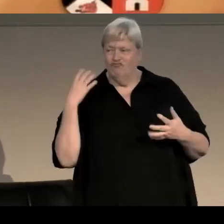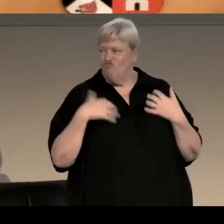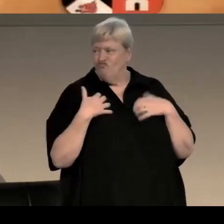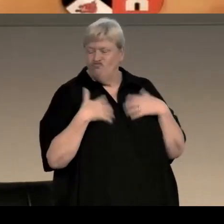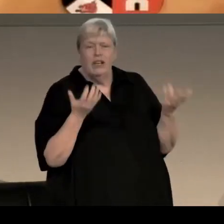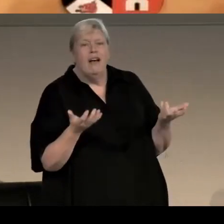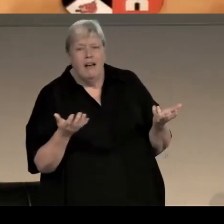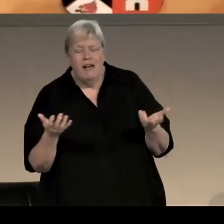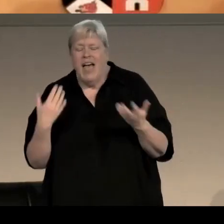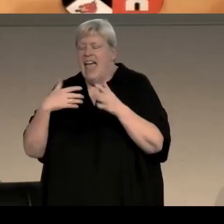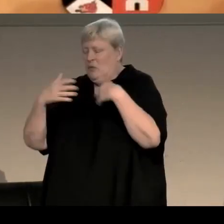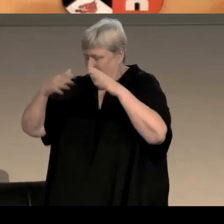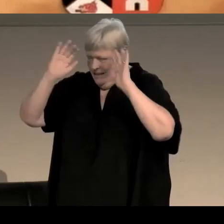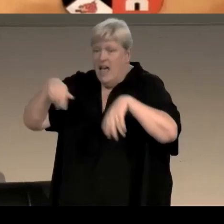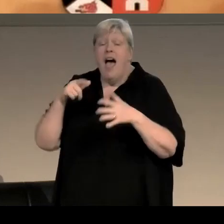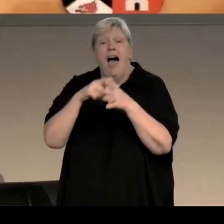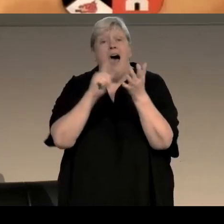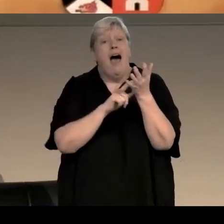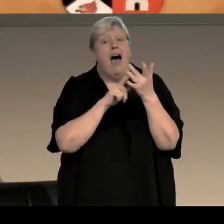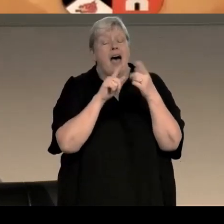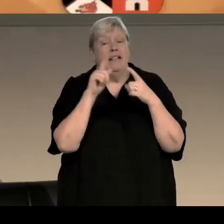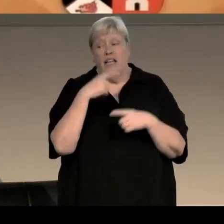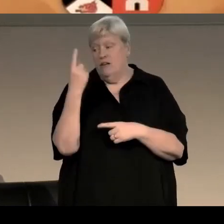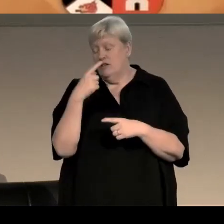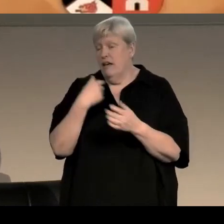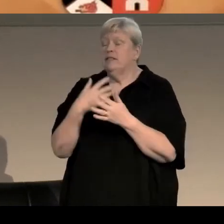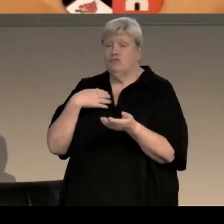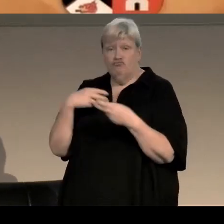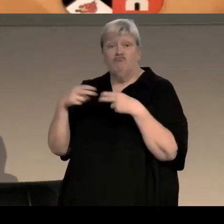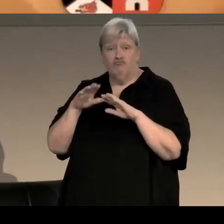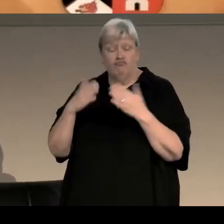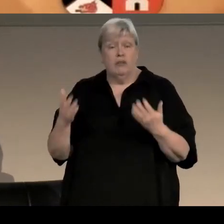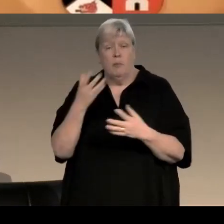And anyway, Allie is, although she's a journalist, she has different ambitions